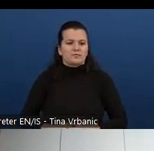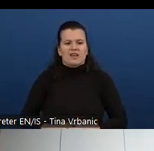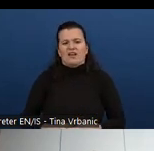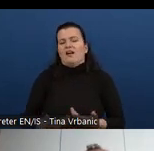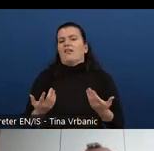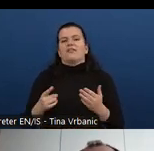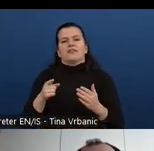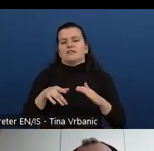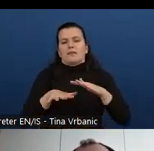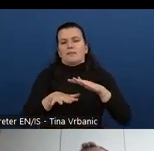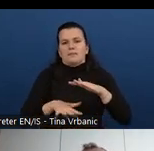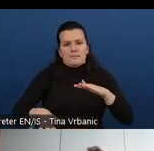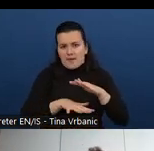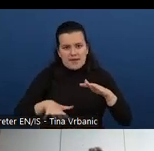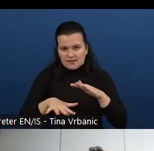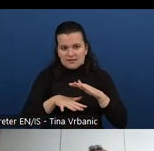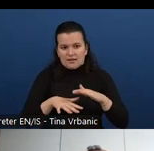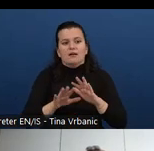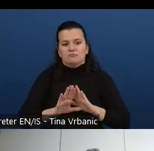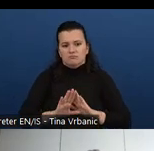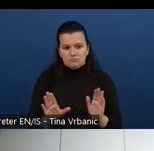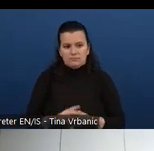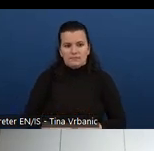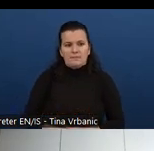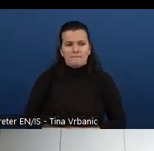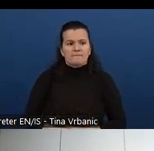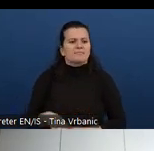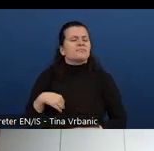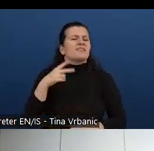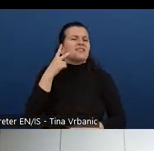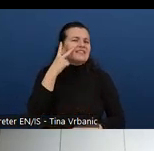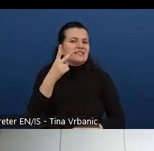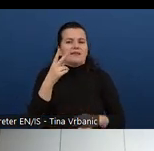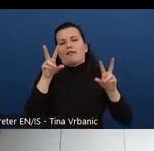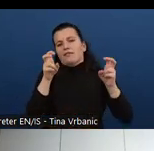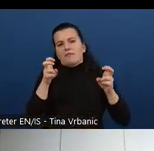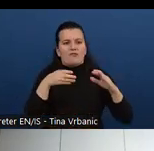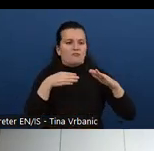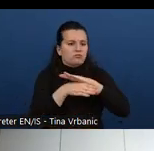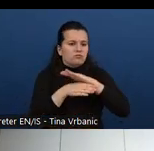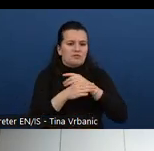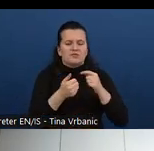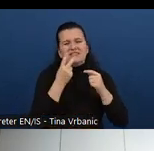I have seen certainly this materials and those calls are throughout the materials.